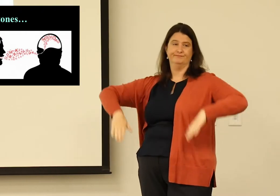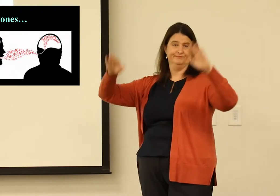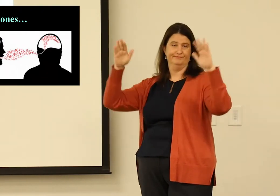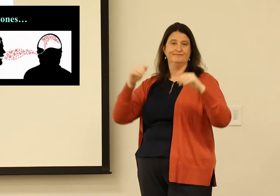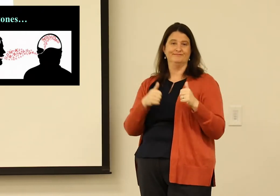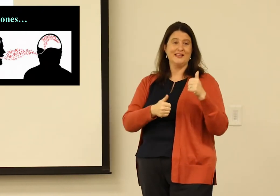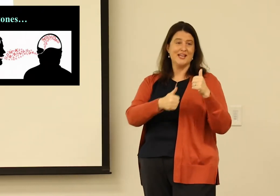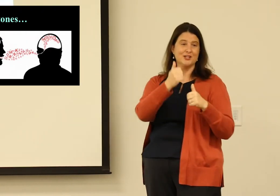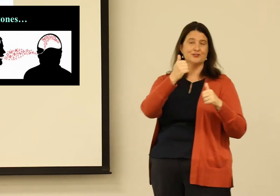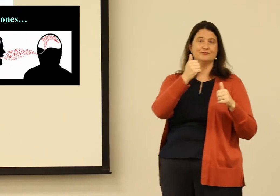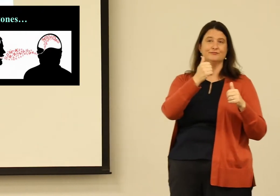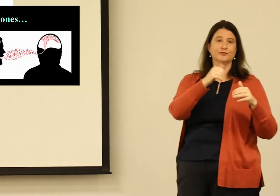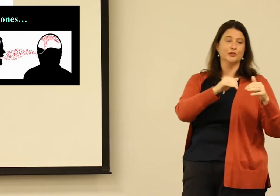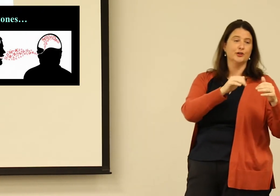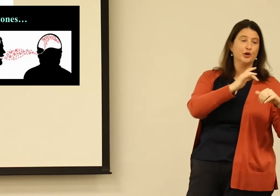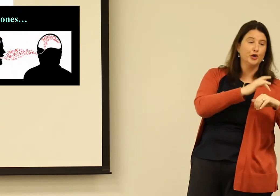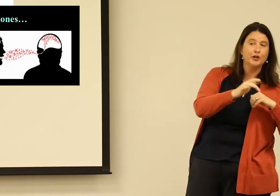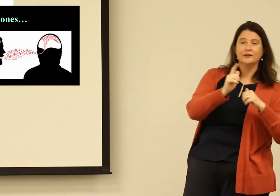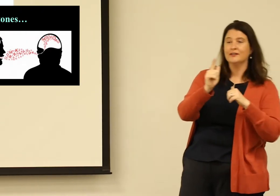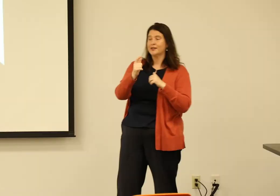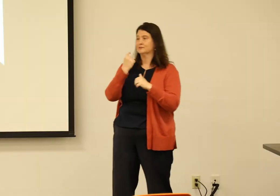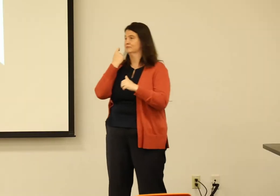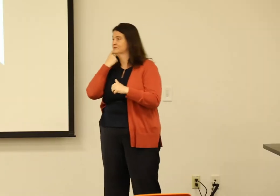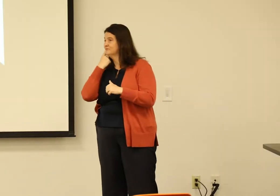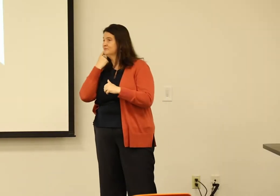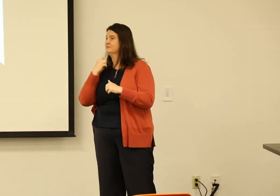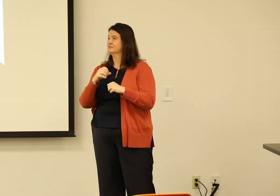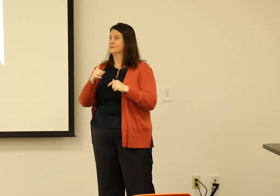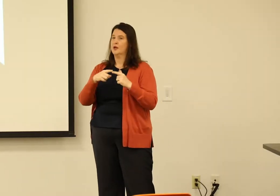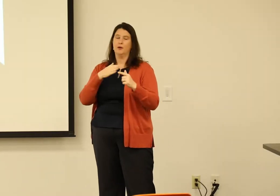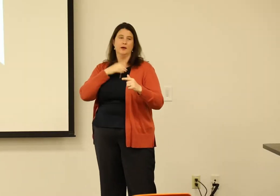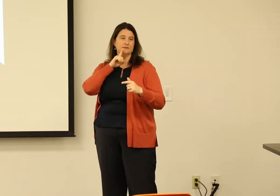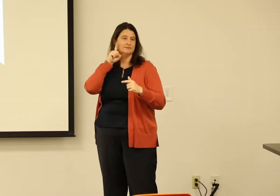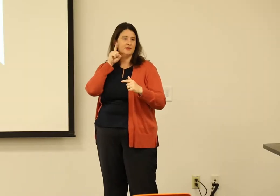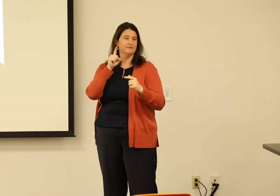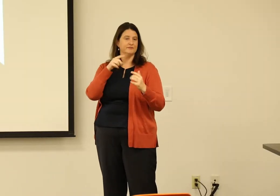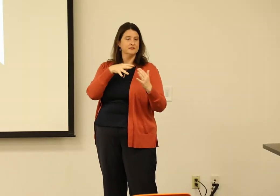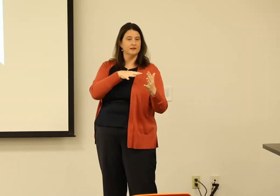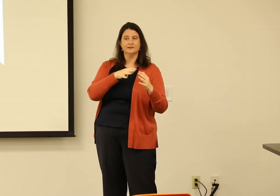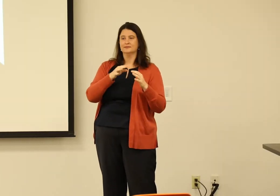And these are things that were said to either myself or my parents while I was growing up or later in life